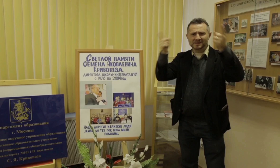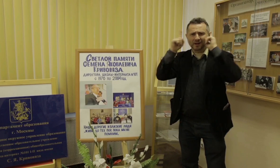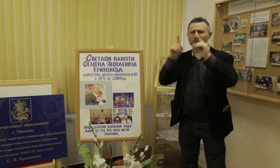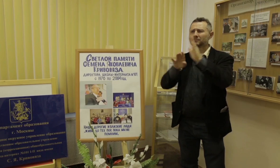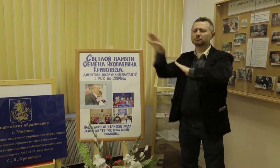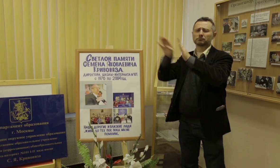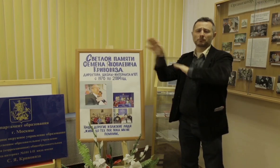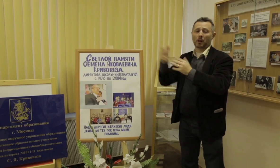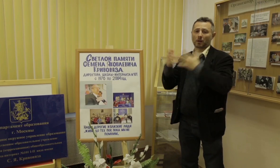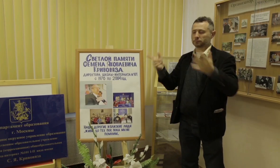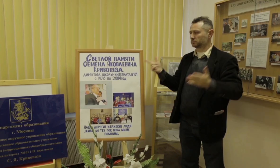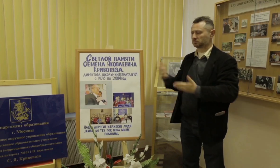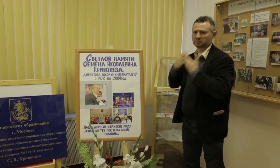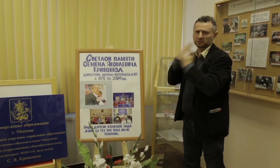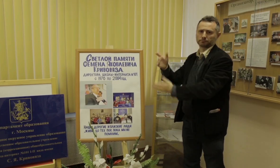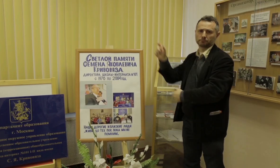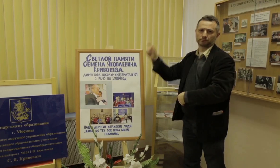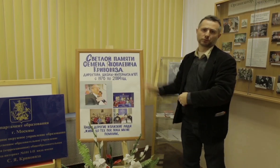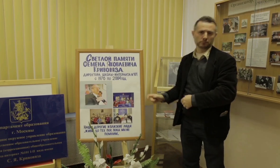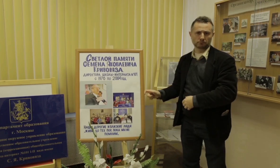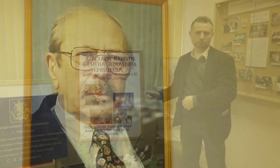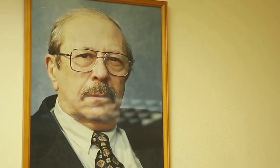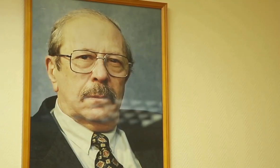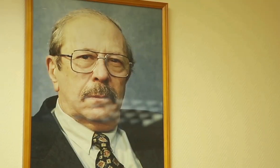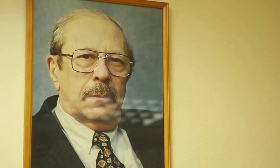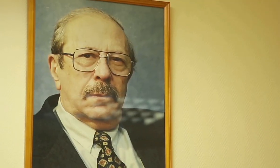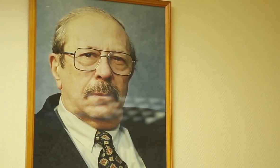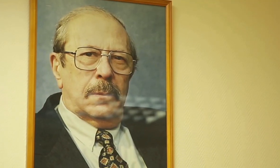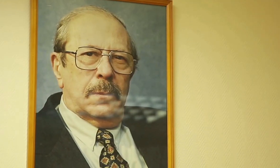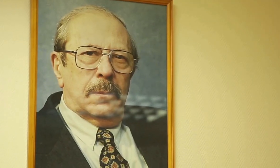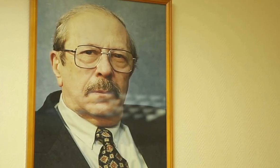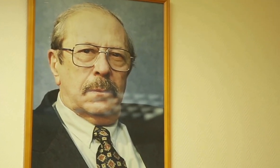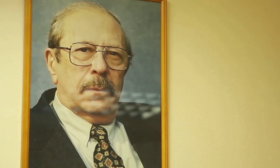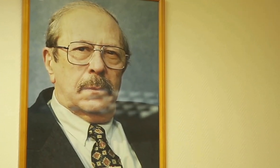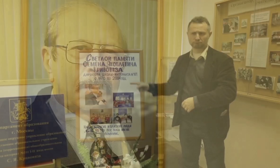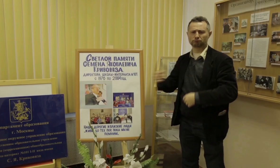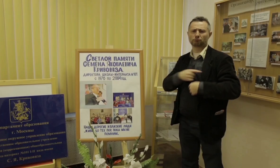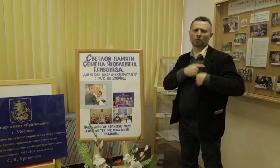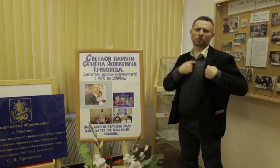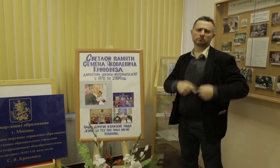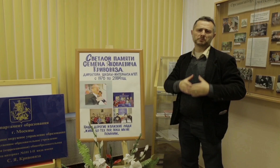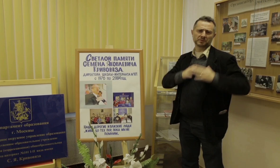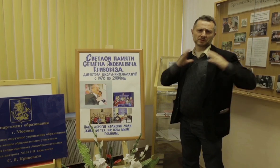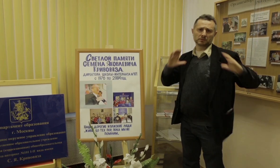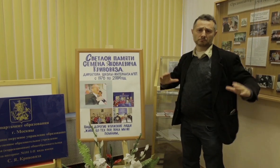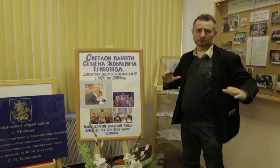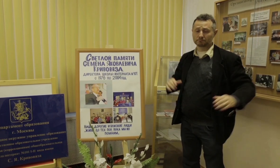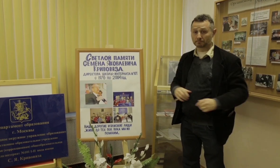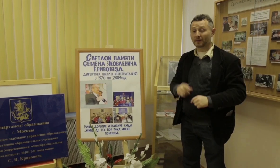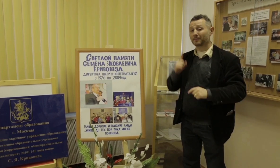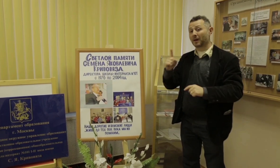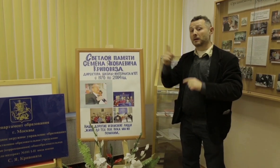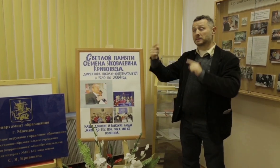was impossible to build sets. He then sent a proposal to the government telling them that in the past, our theater had enjoyed their